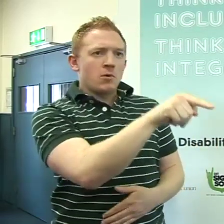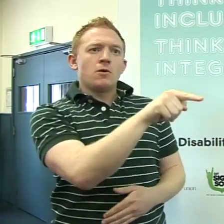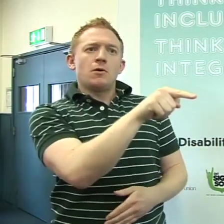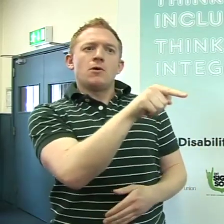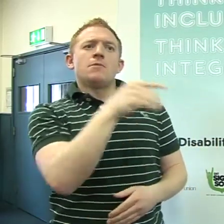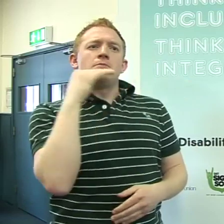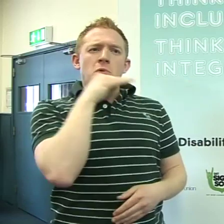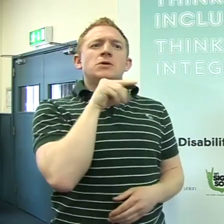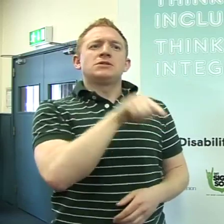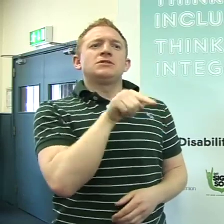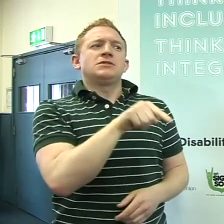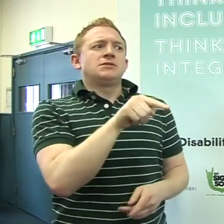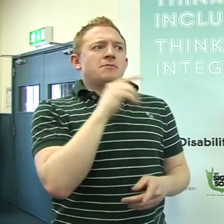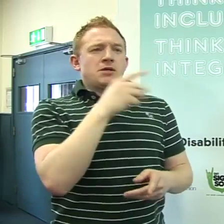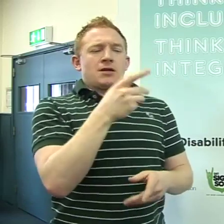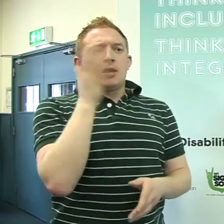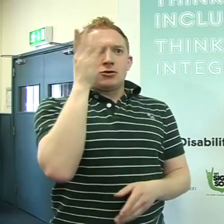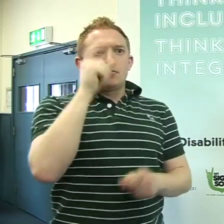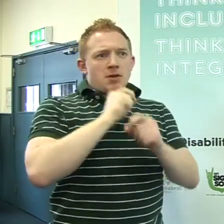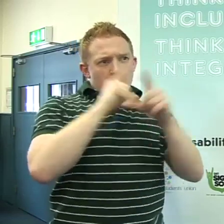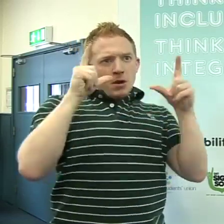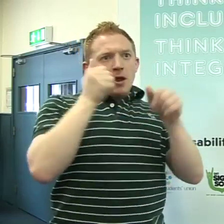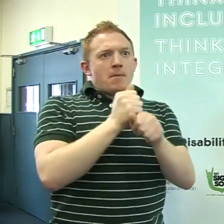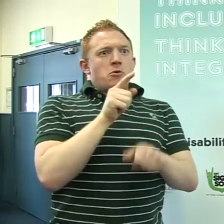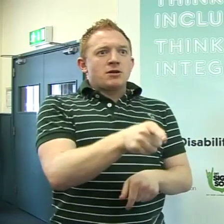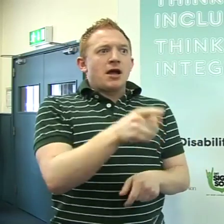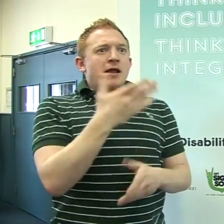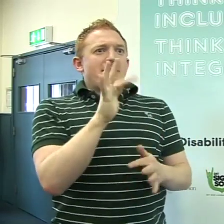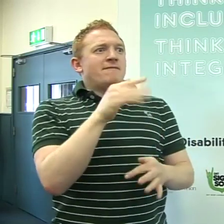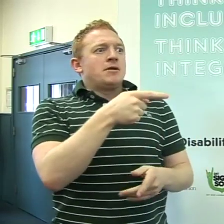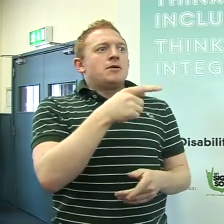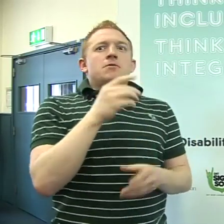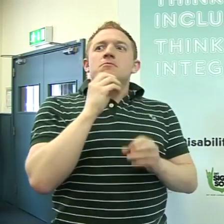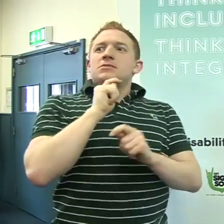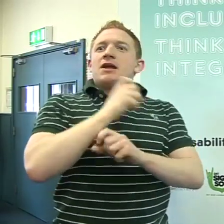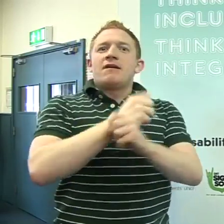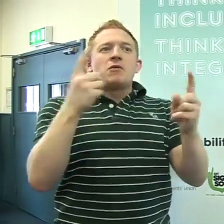deaf, let them know that you’re deaf because it’s really important that they’re aware